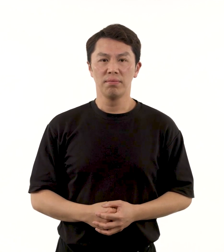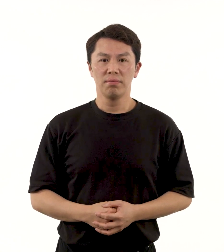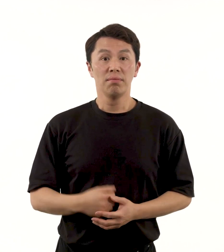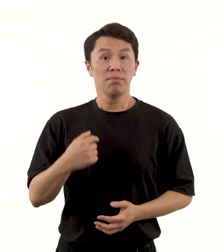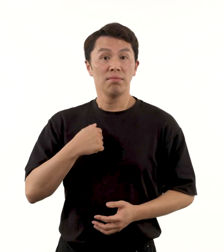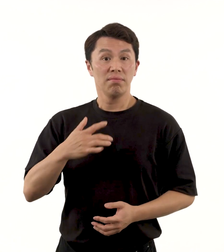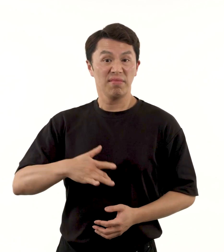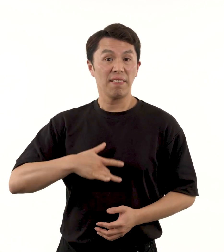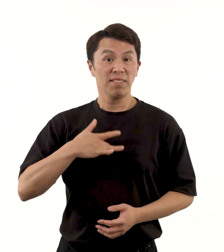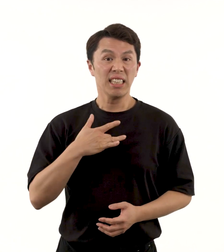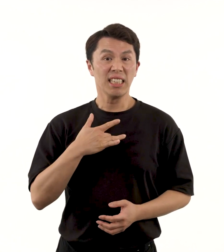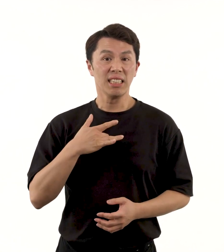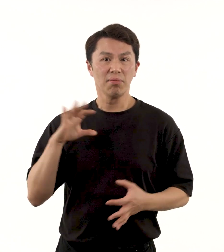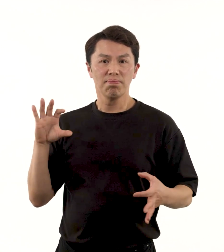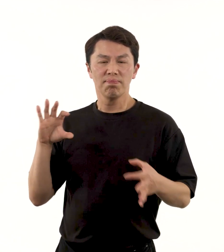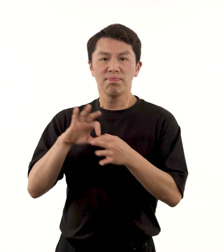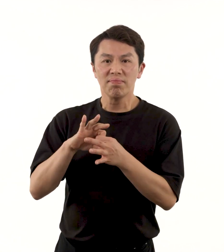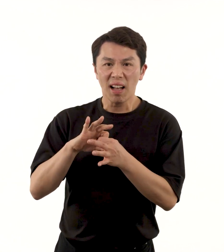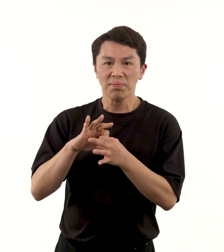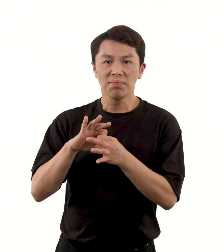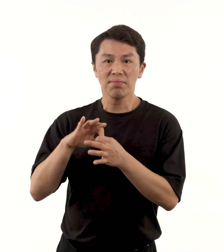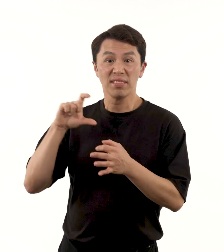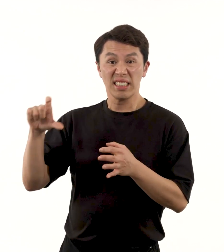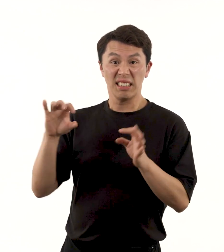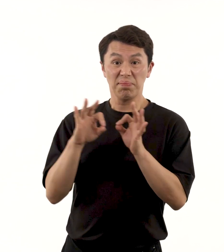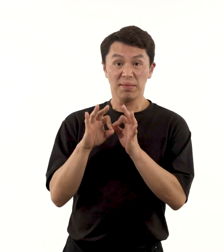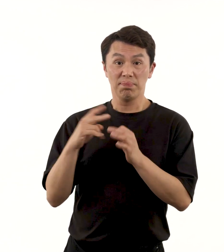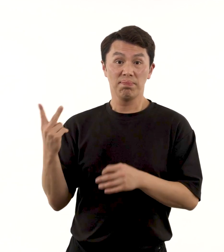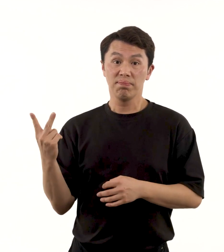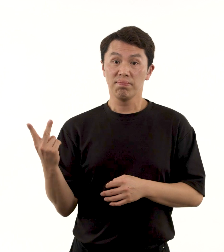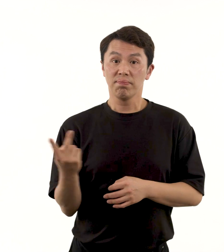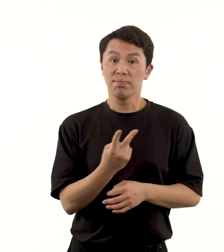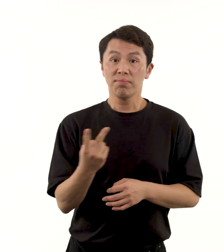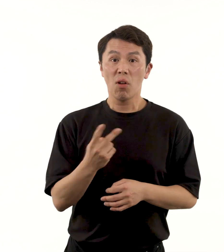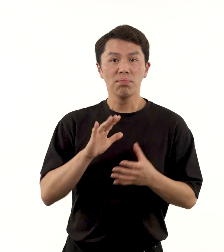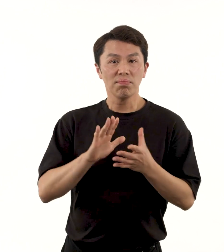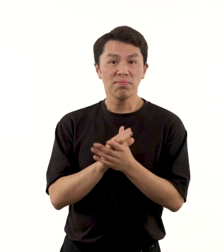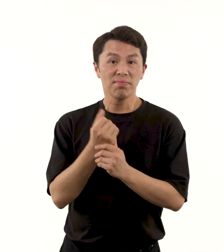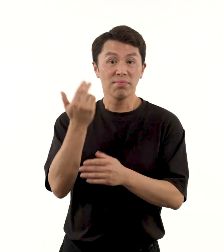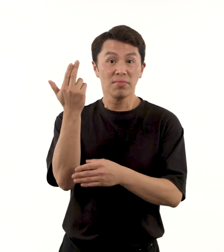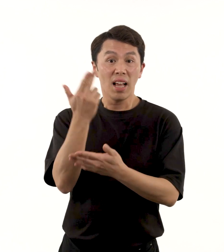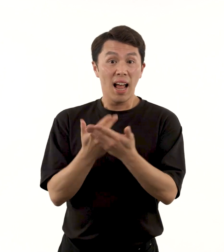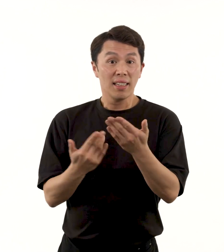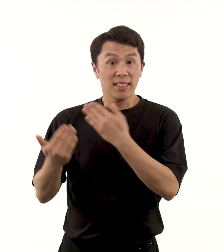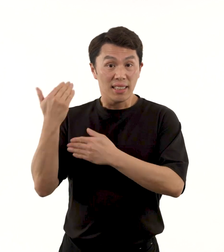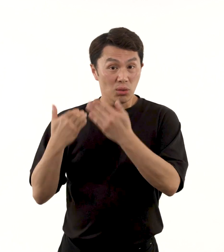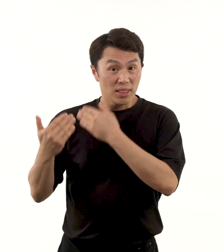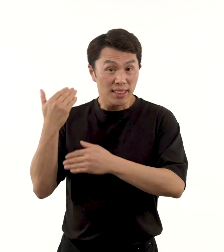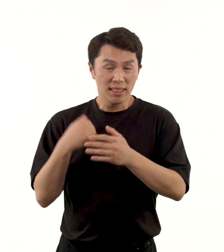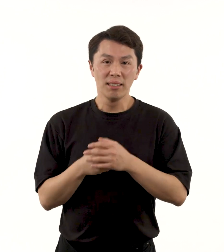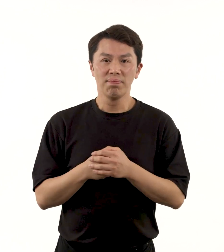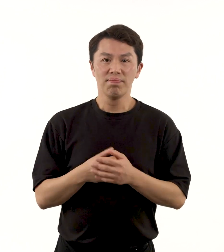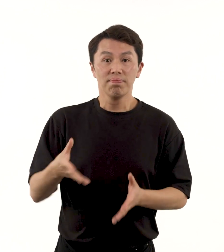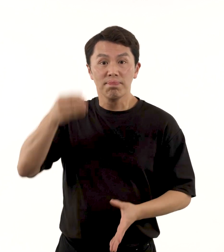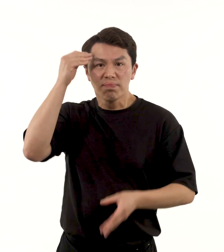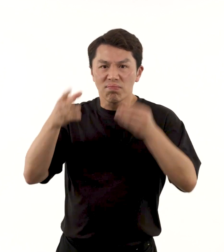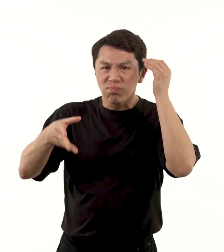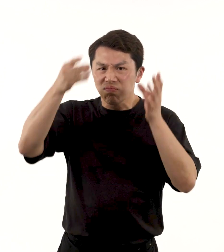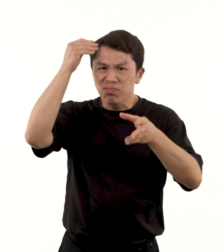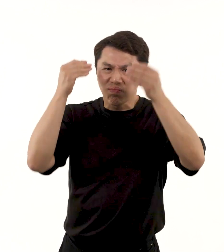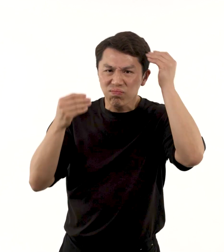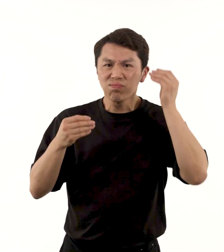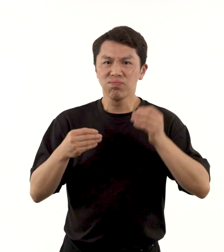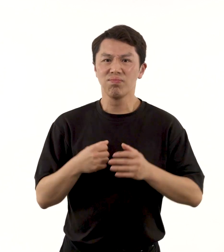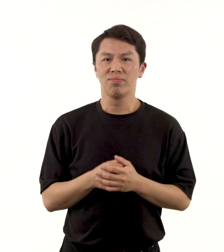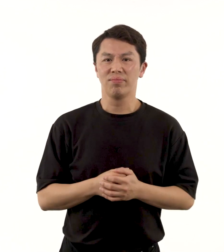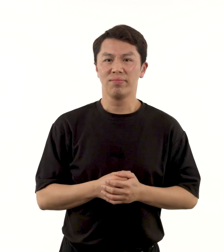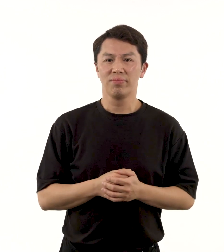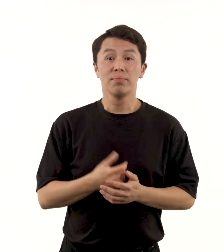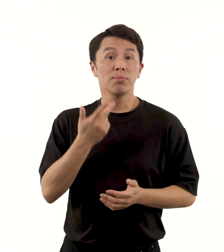‘I feel an affinity with him as we both appreciate aspects of historic painting and employ them in our practice.